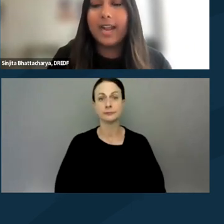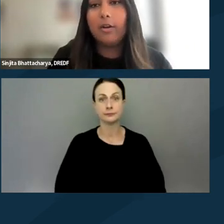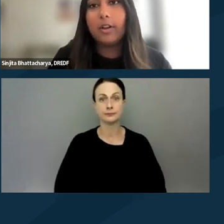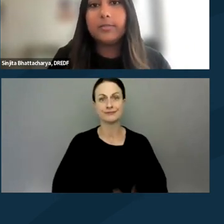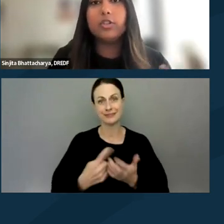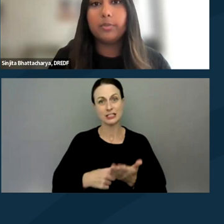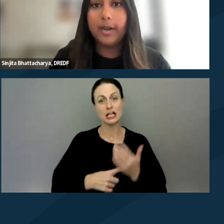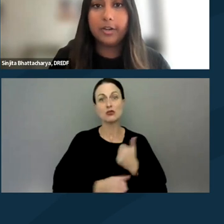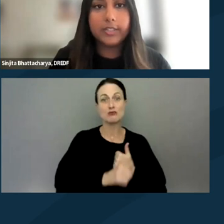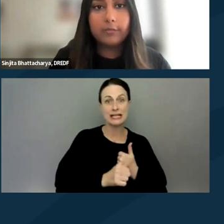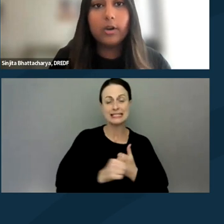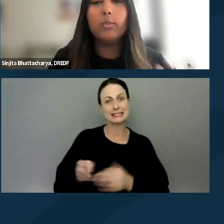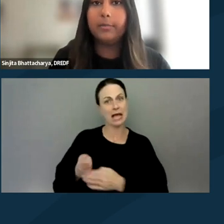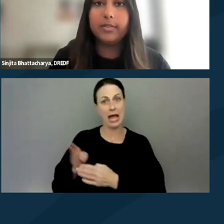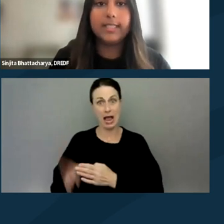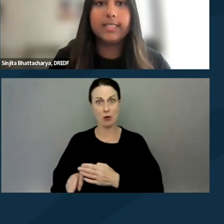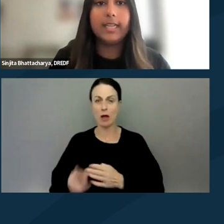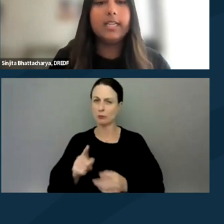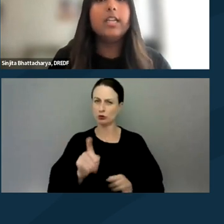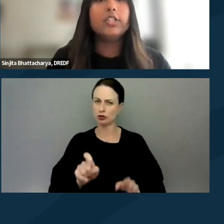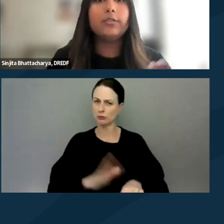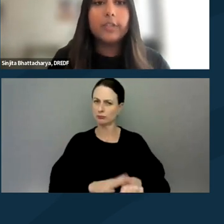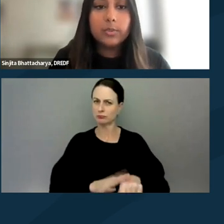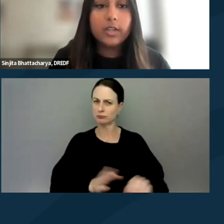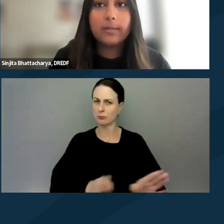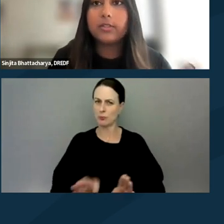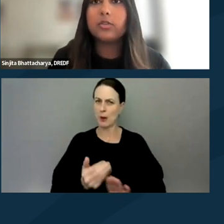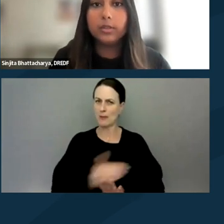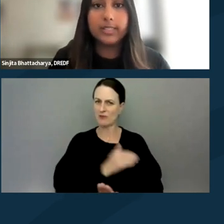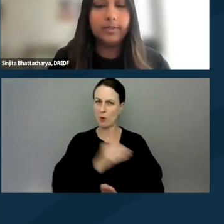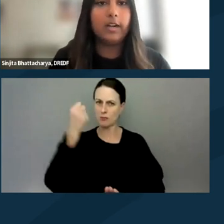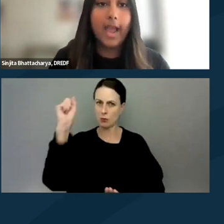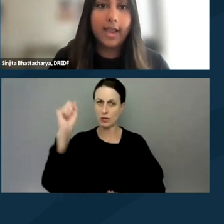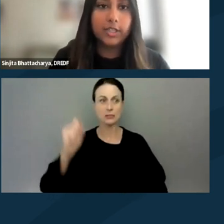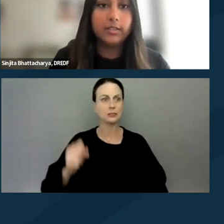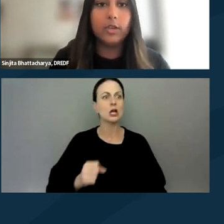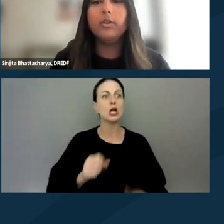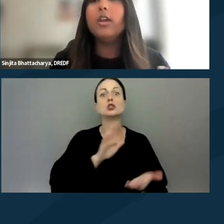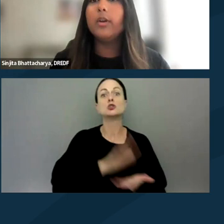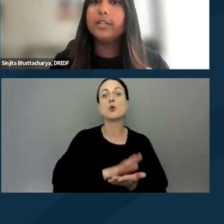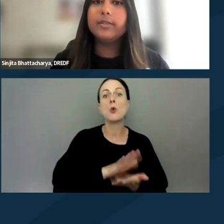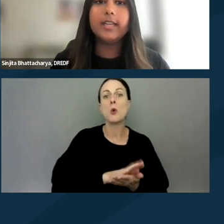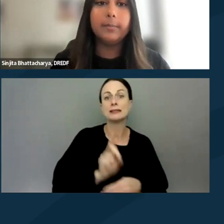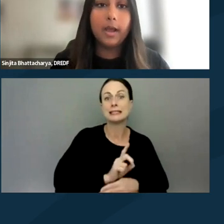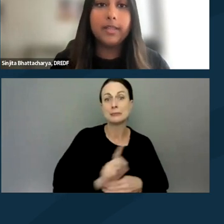and outcomes you should prepare yourself for when protesting. So first, we'll talk about school disciplinary action. So whether you attend a public